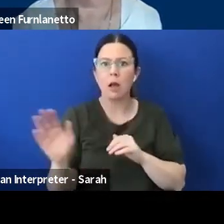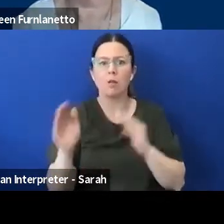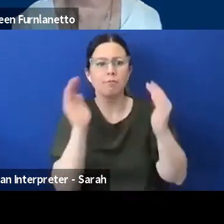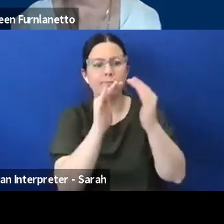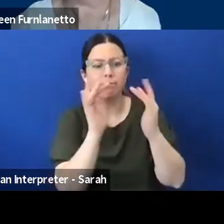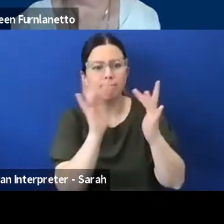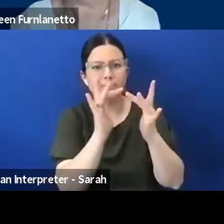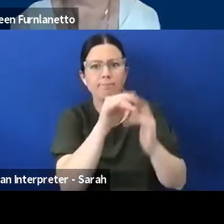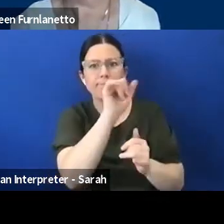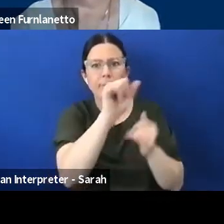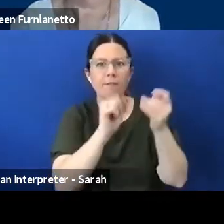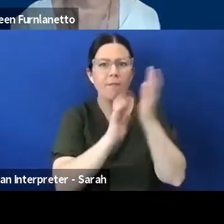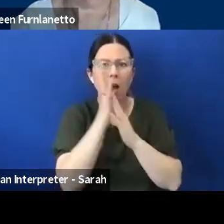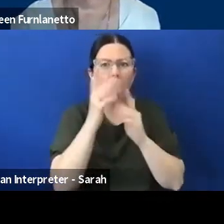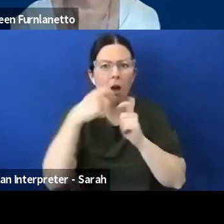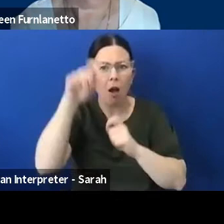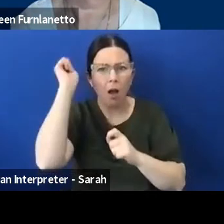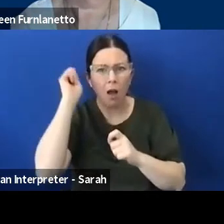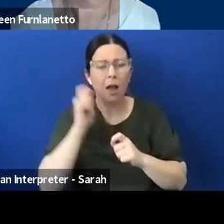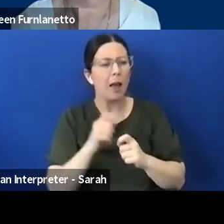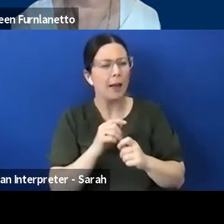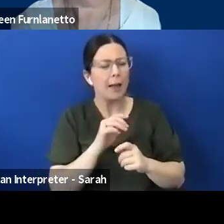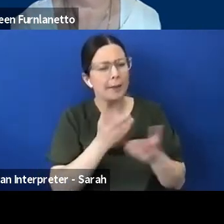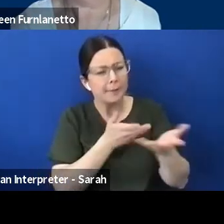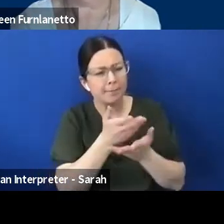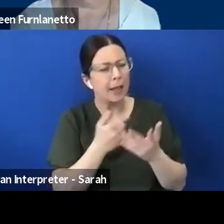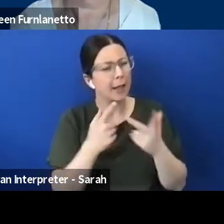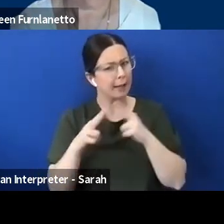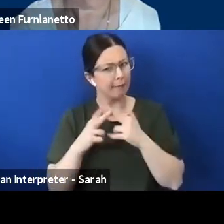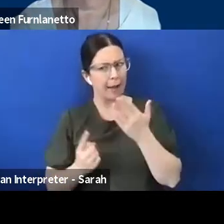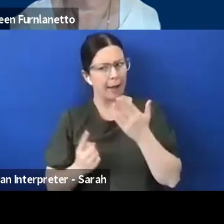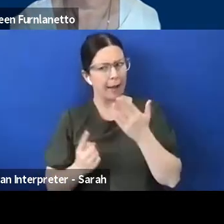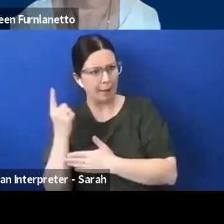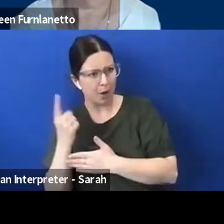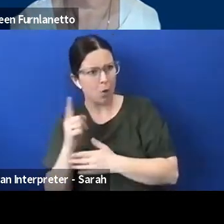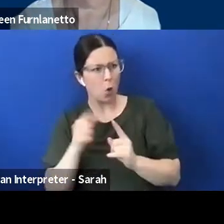they need to do just in case things do go wrong and they got some great information about, you know,